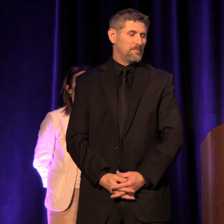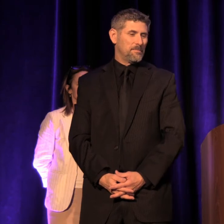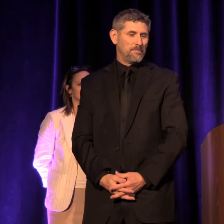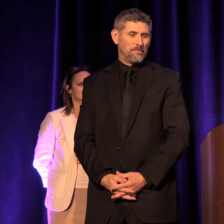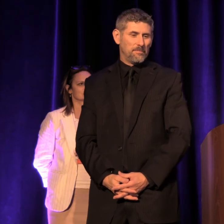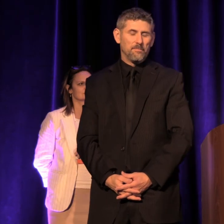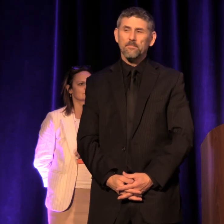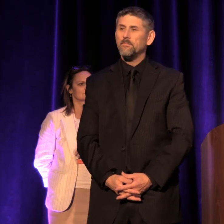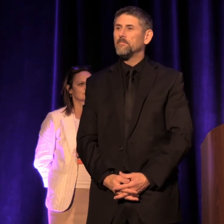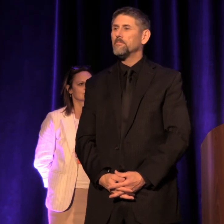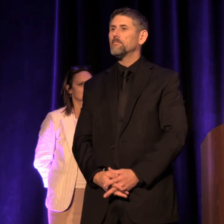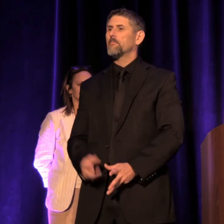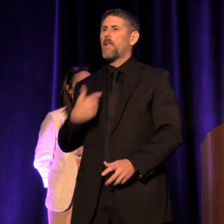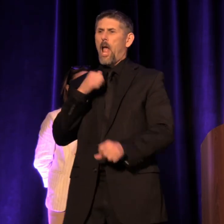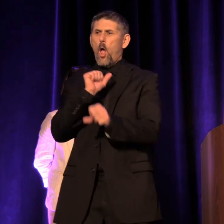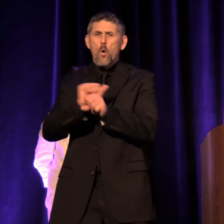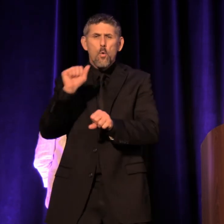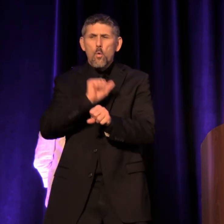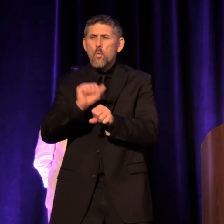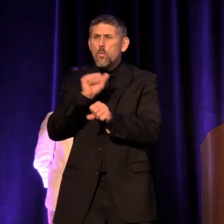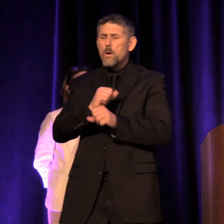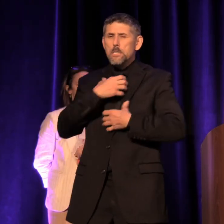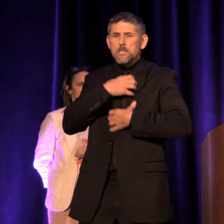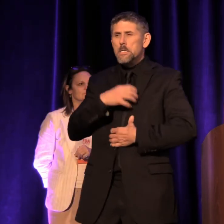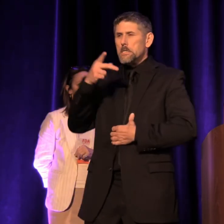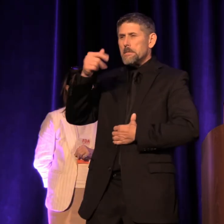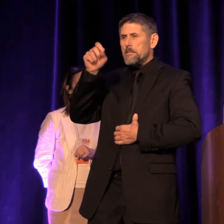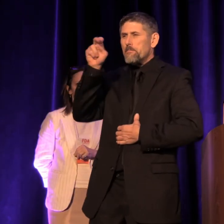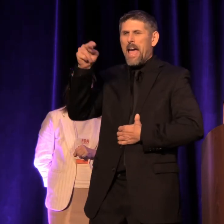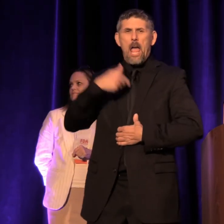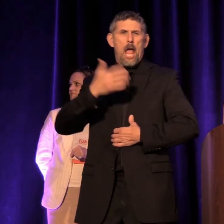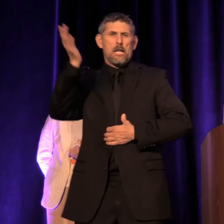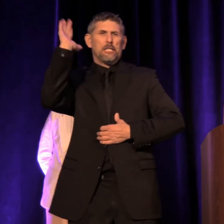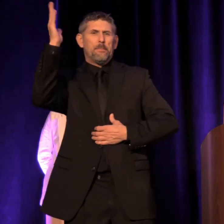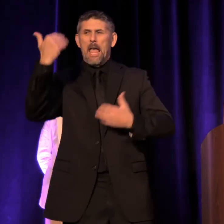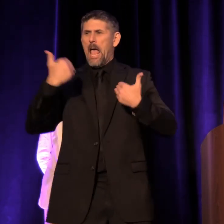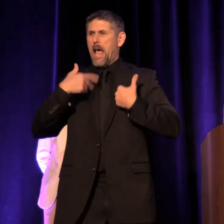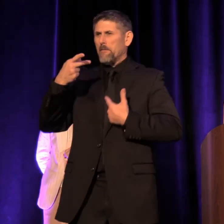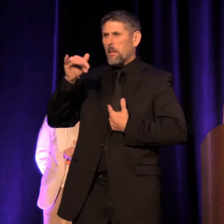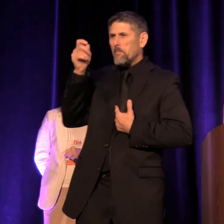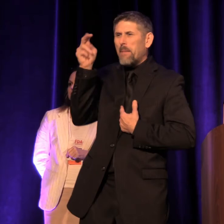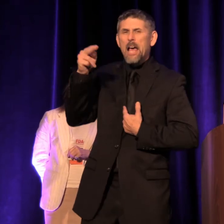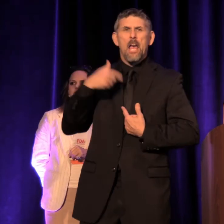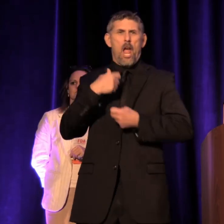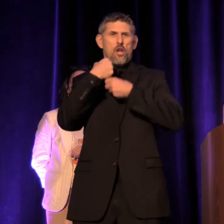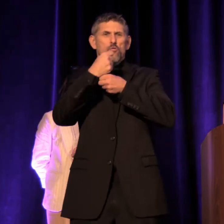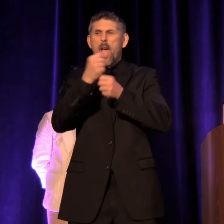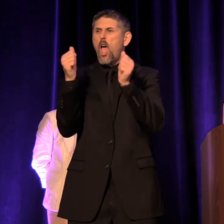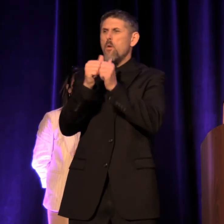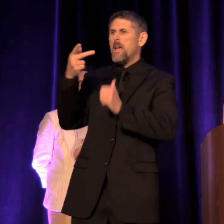"I work with passion, I speak with passion, I create with a passion,